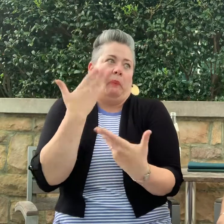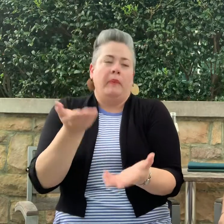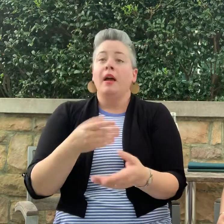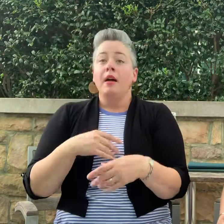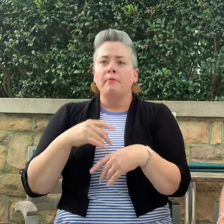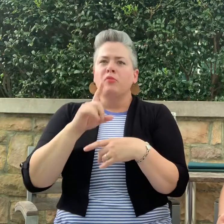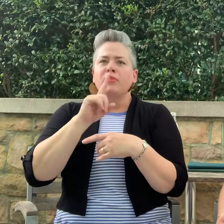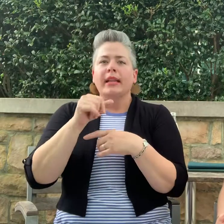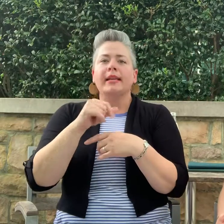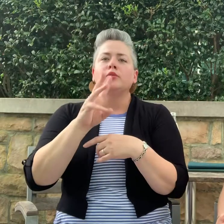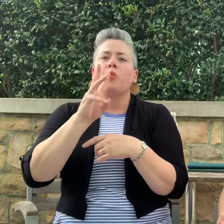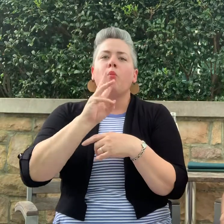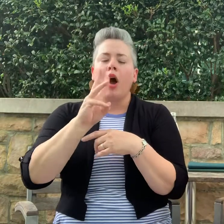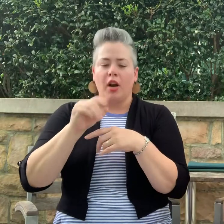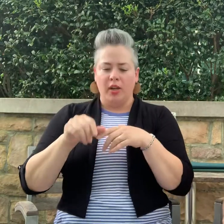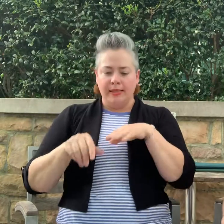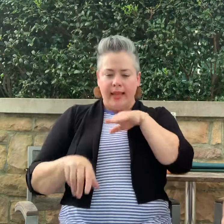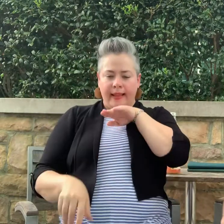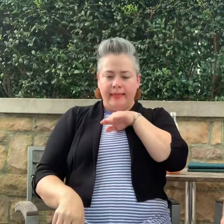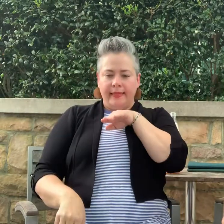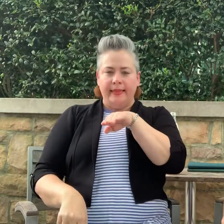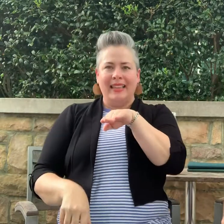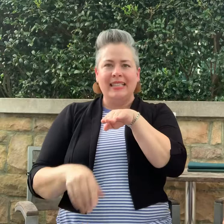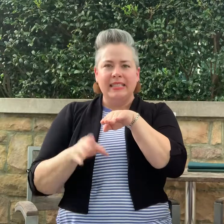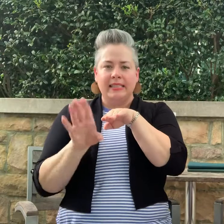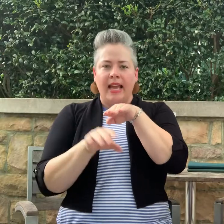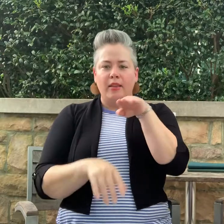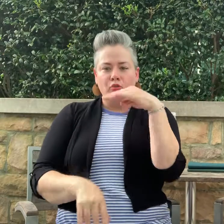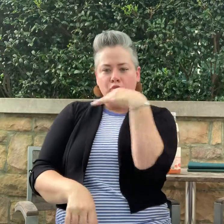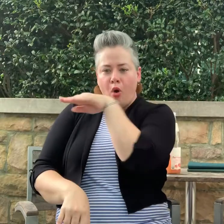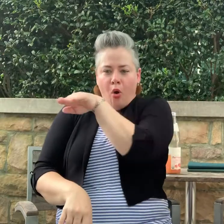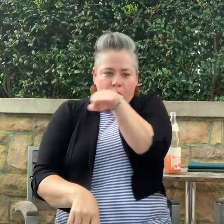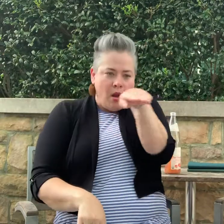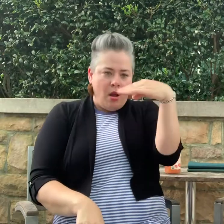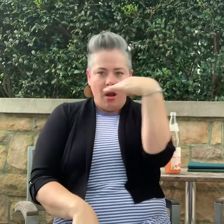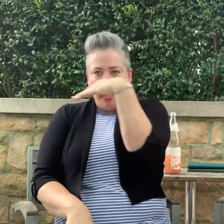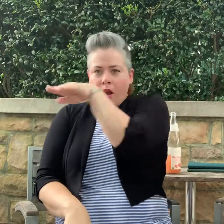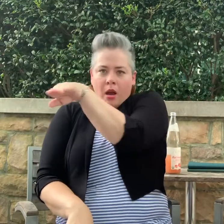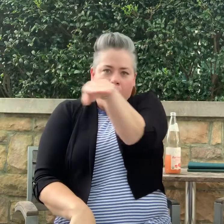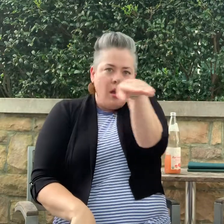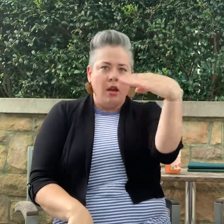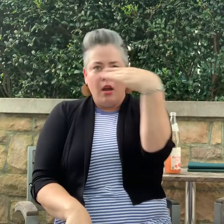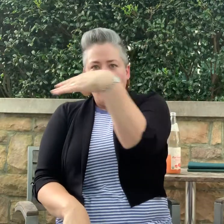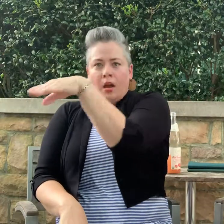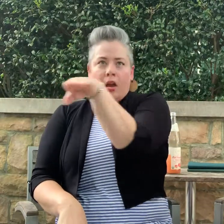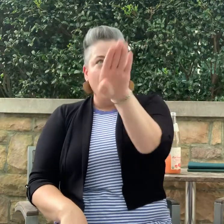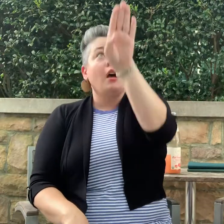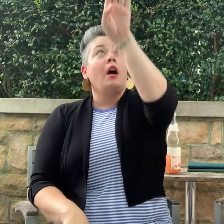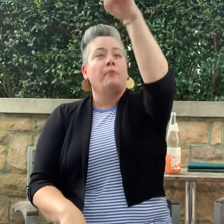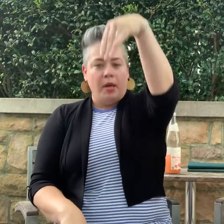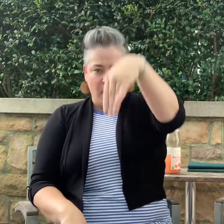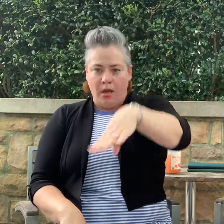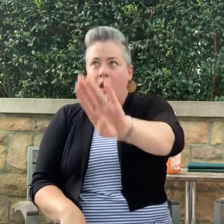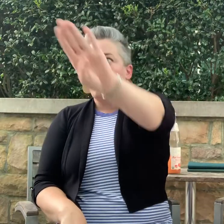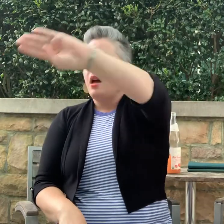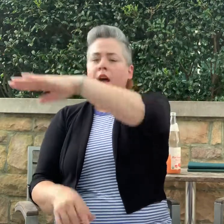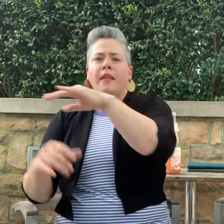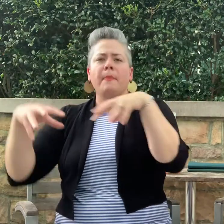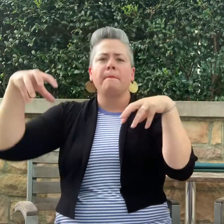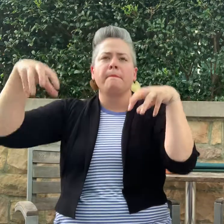The car made its way through the Pass.